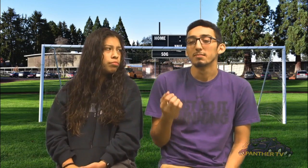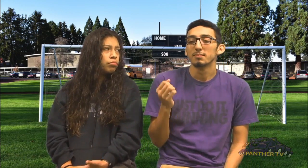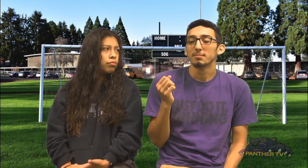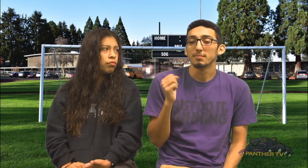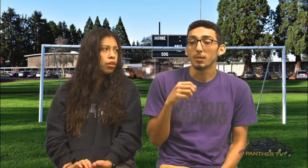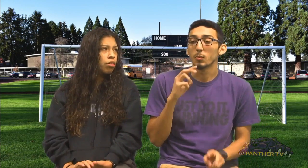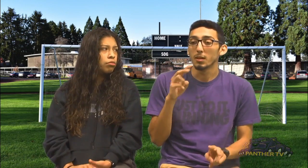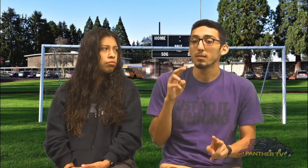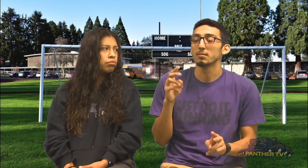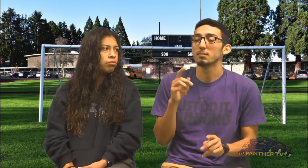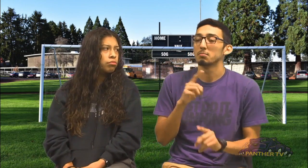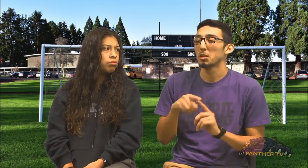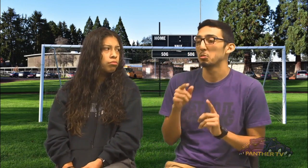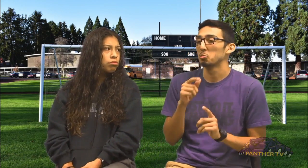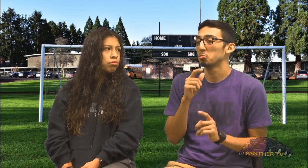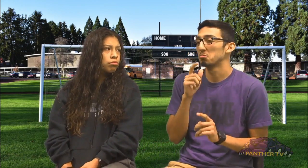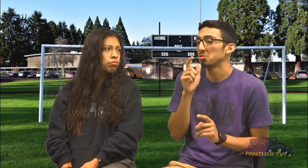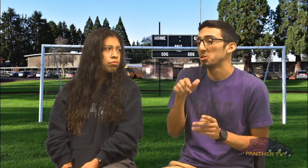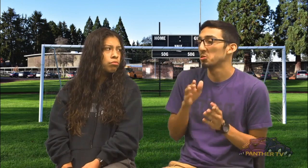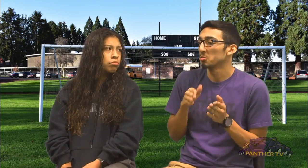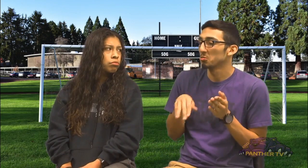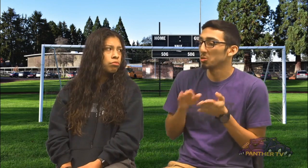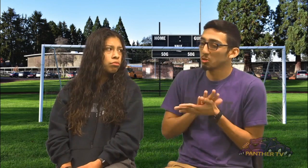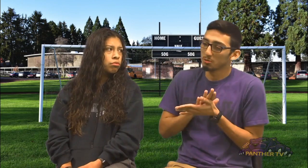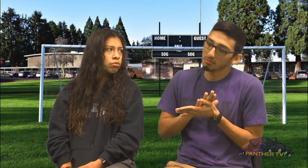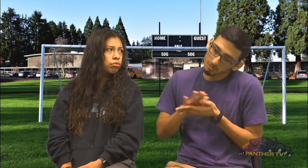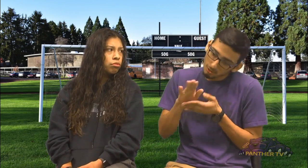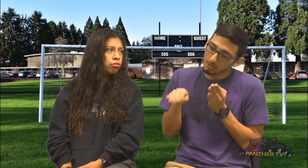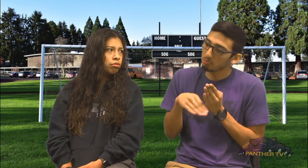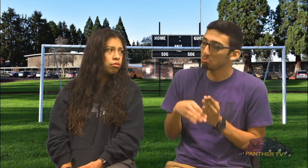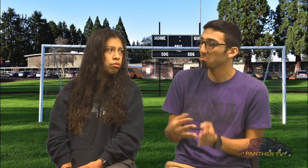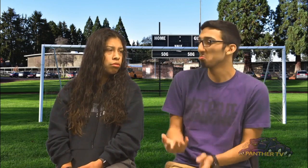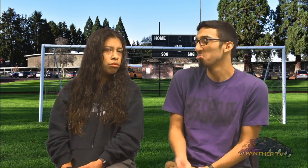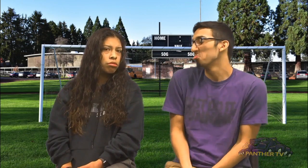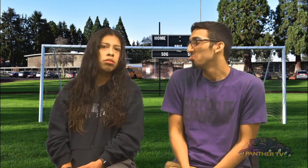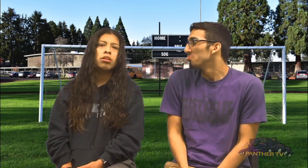Yeah. I am looking forwarding to college but I am not planning to play soccer in college.